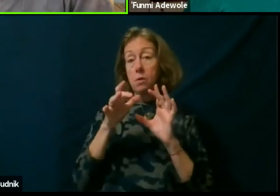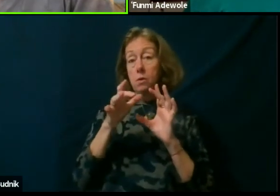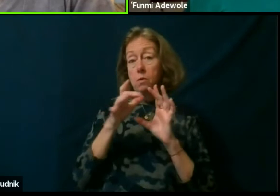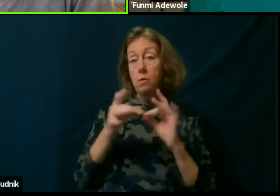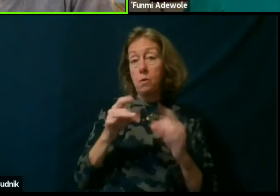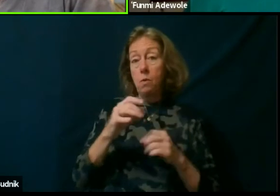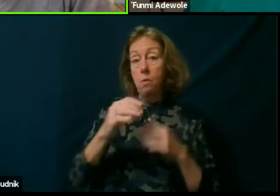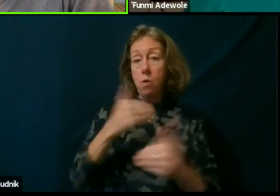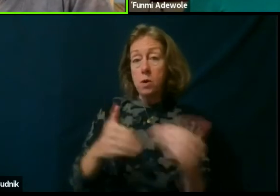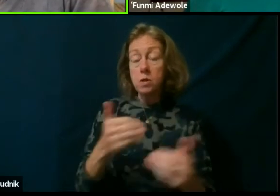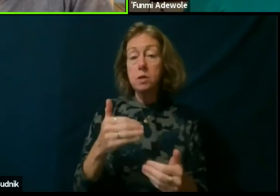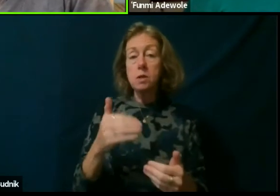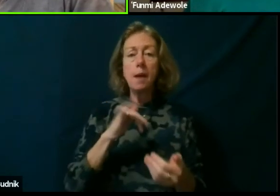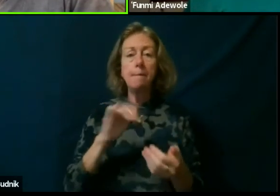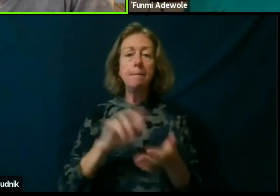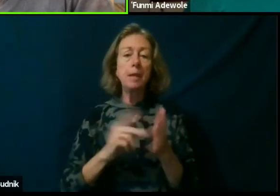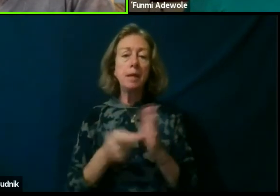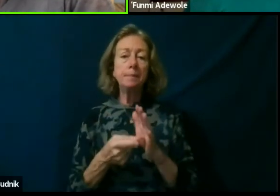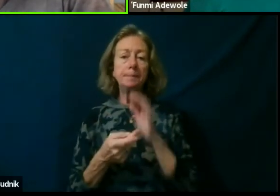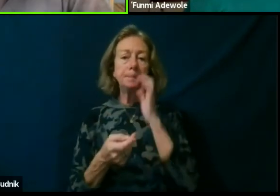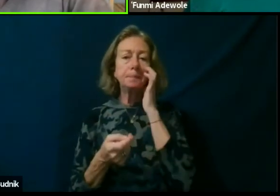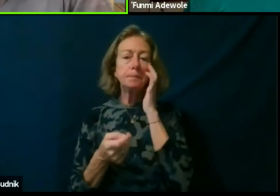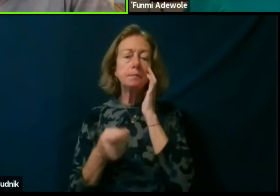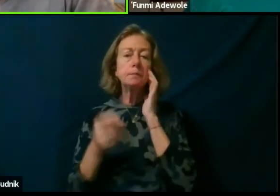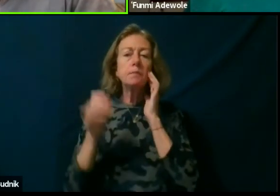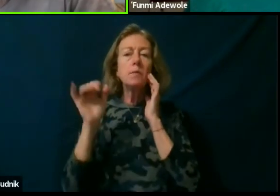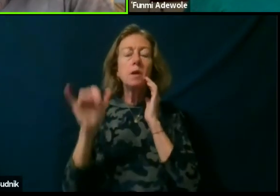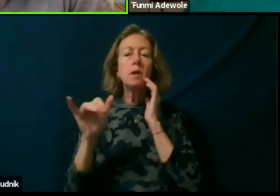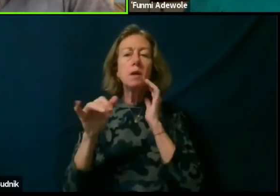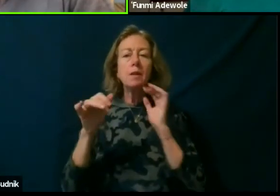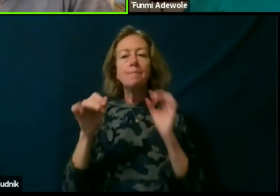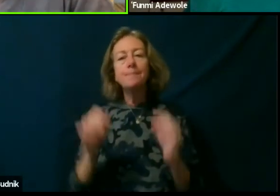I mean the telling, the adapting,